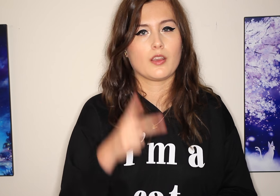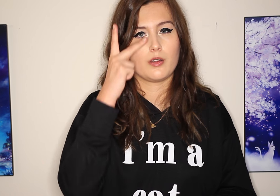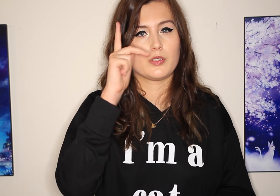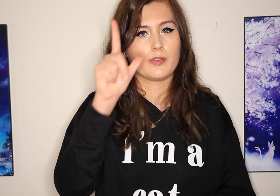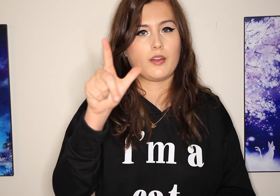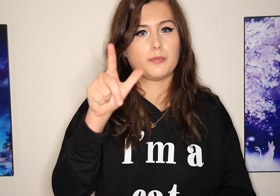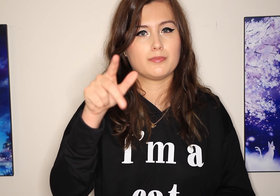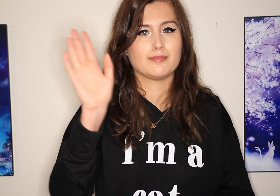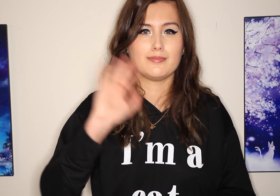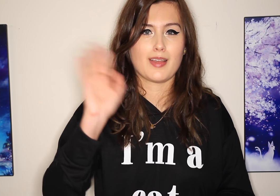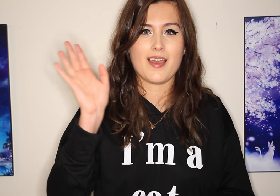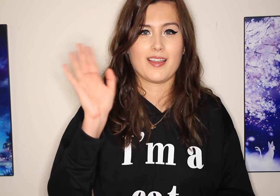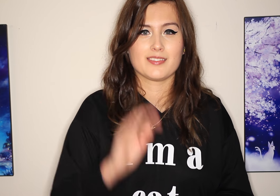I’ll see you later. Bye!